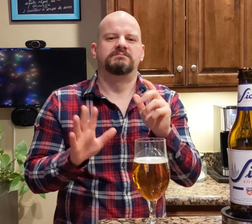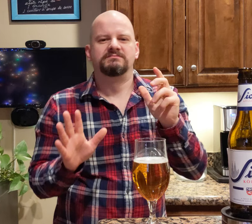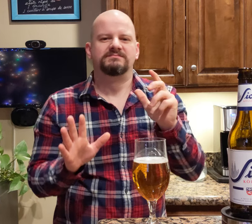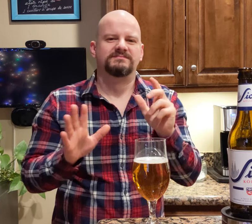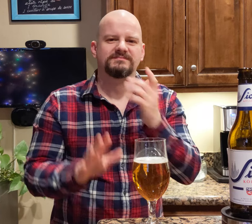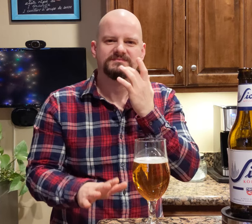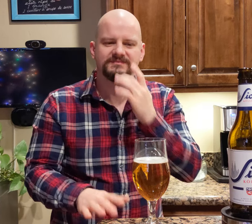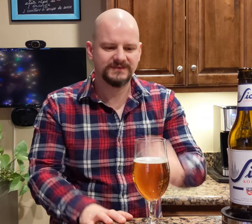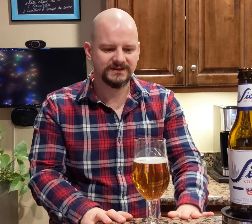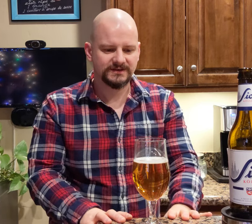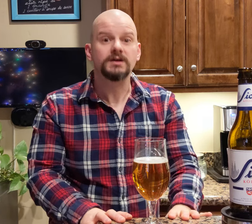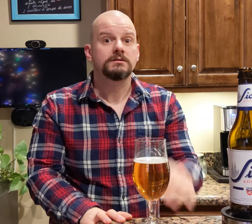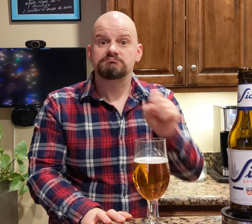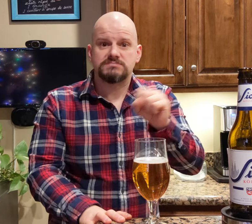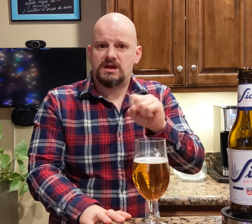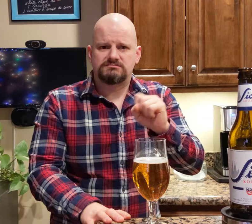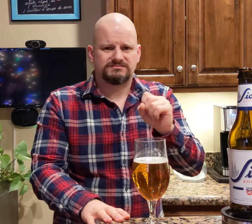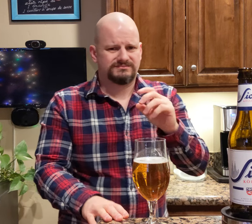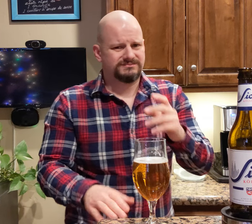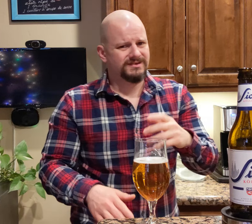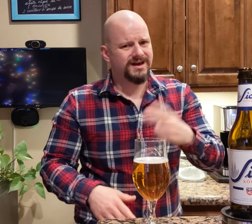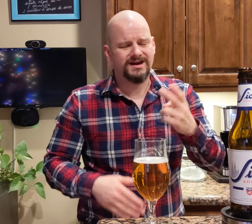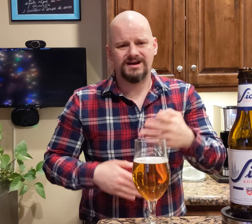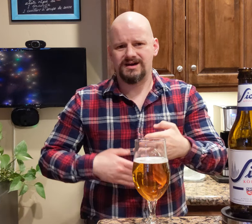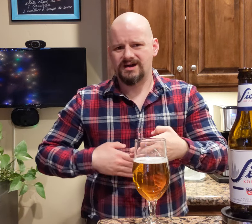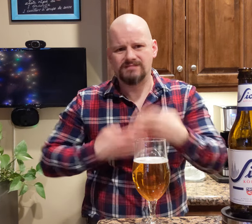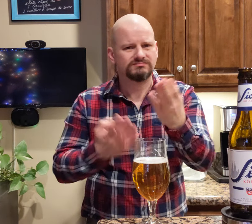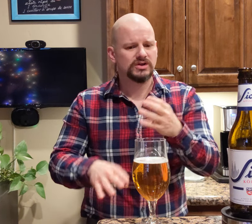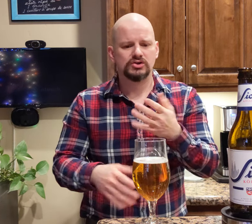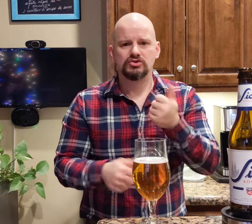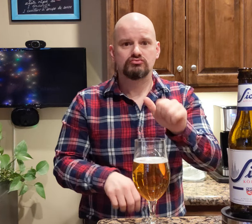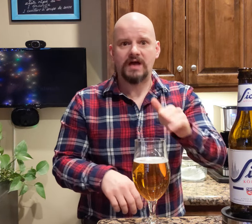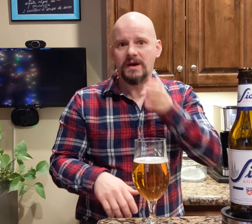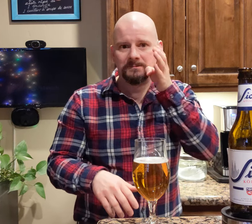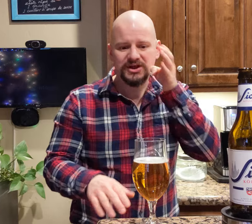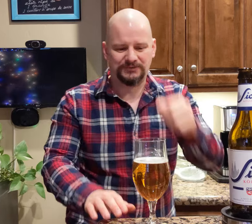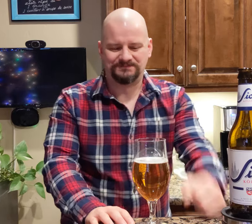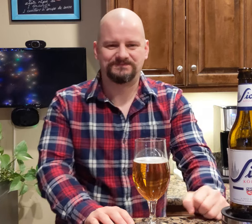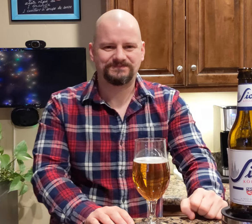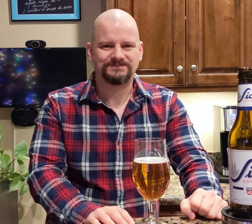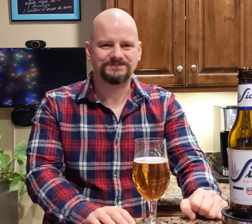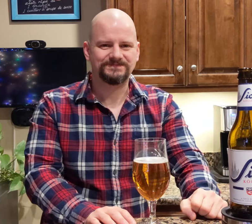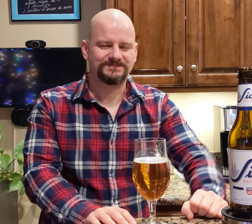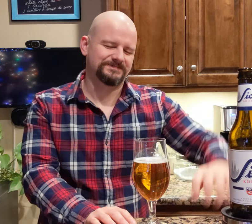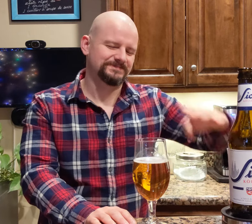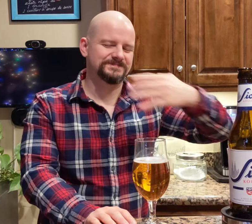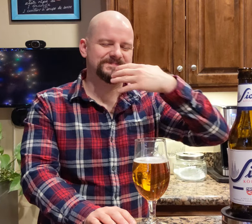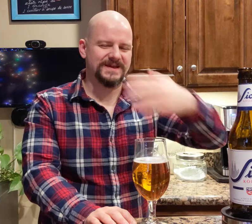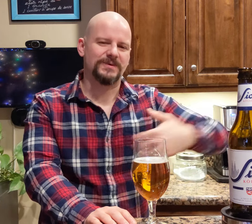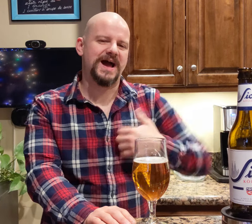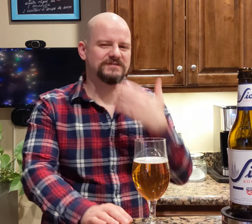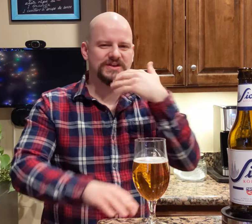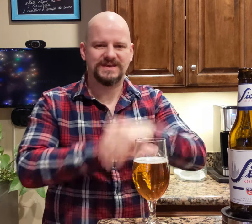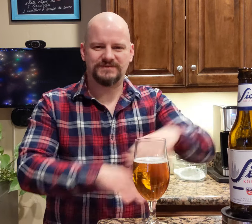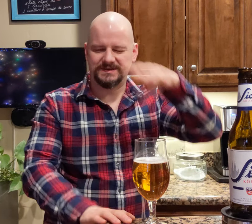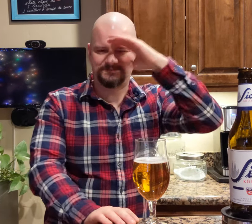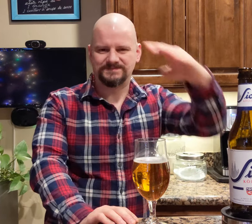Oh yes, I would highly recommend this beer. Thank you and have a good evening.